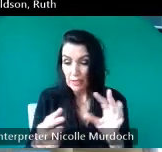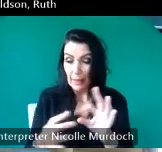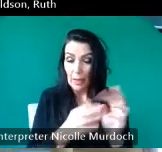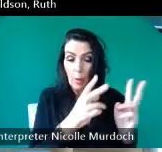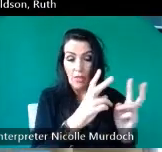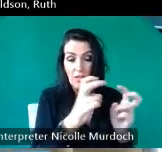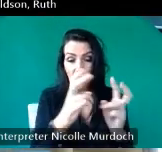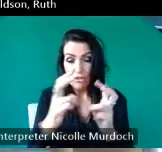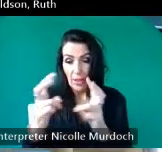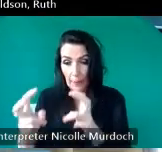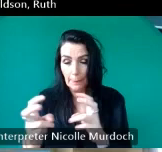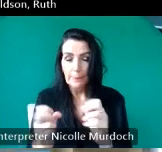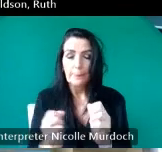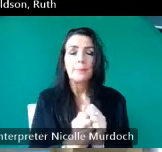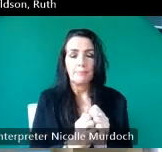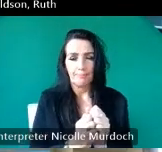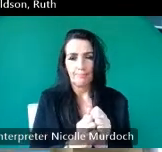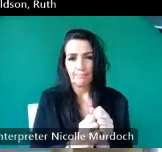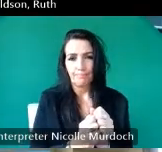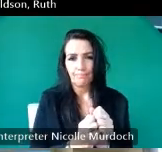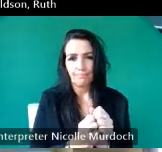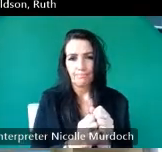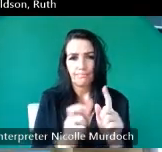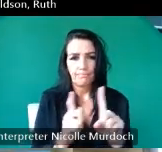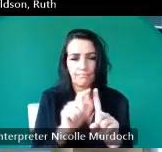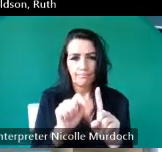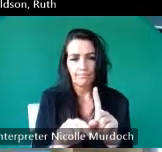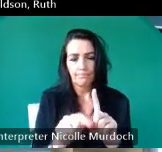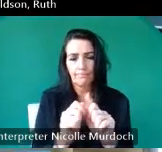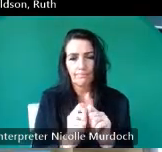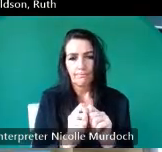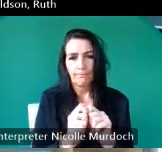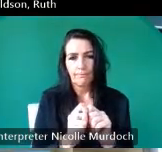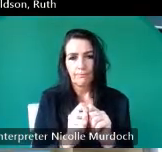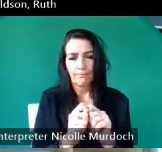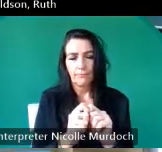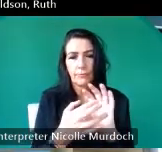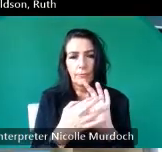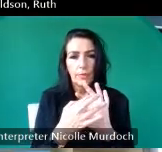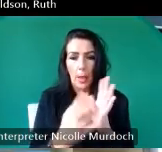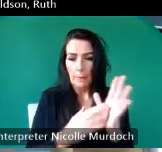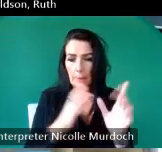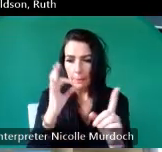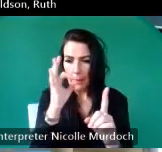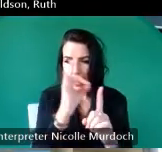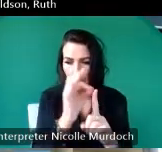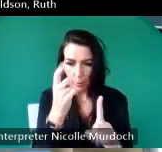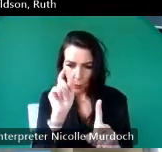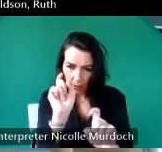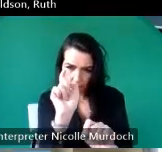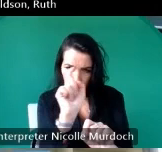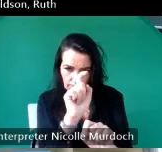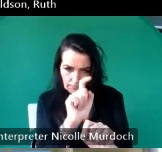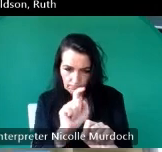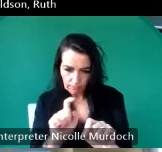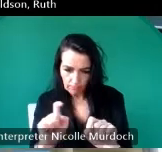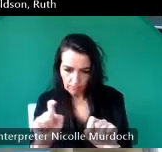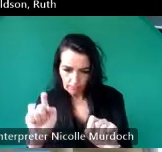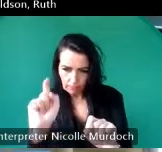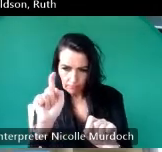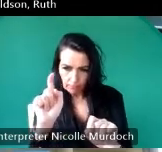by subject they're presented on a interactive map where we mapped we geolocated each story to